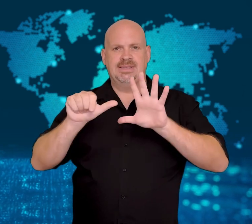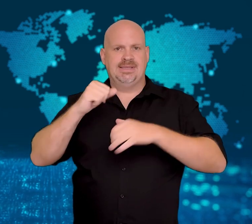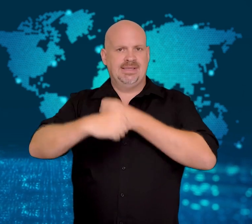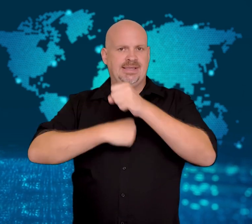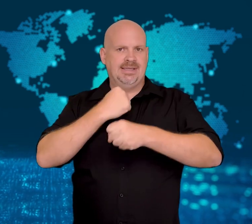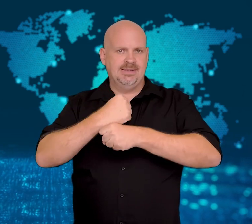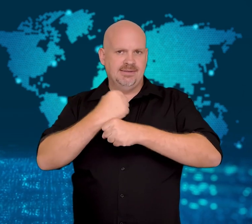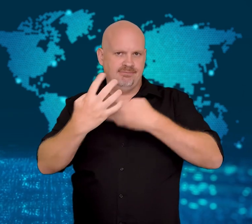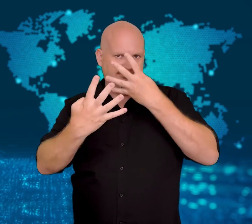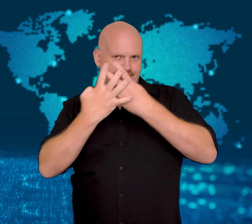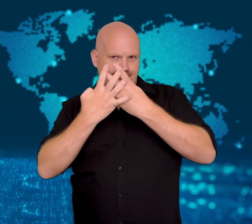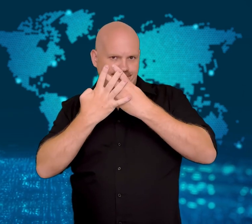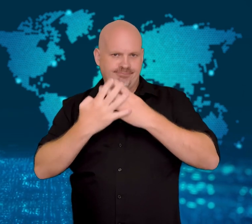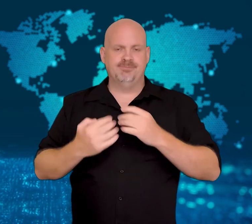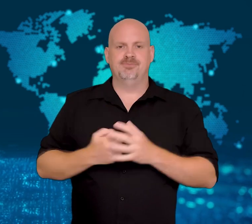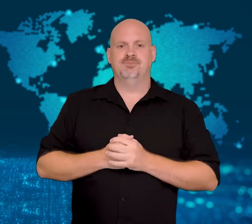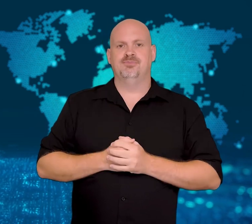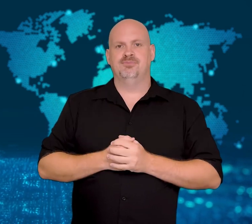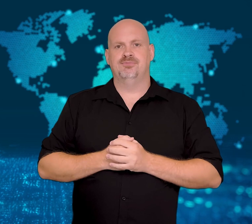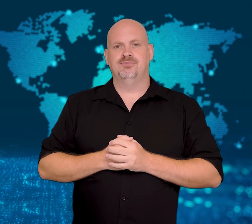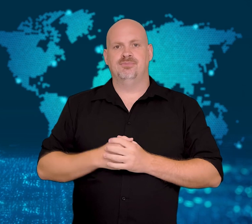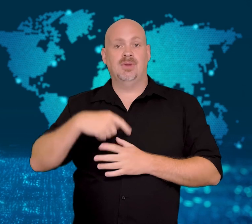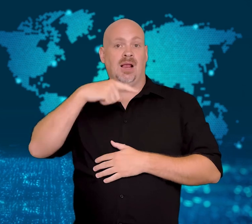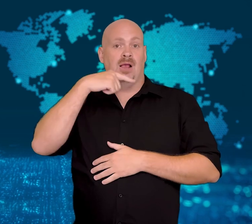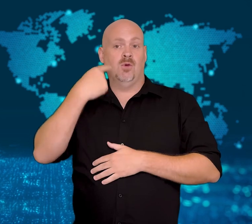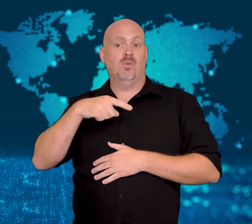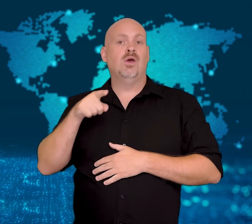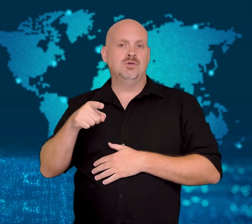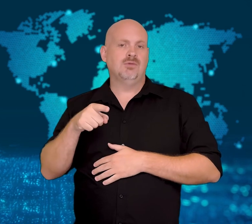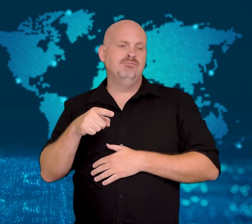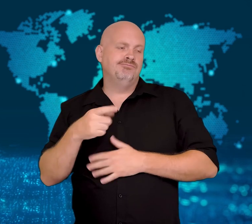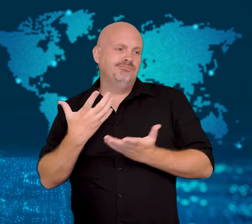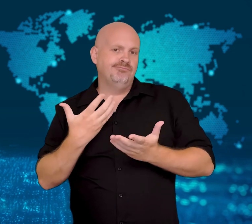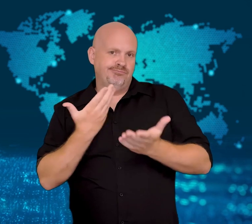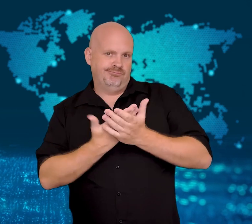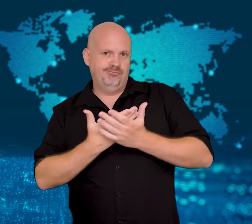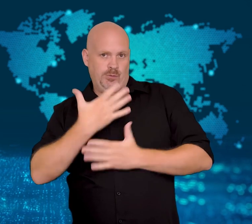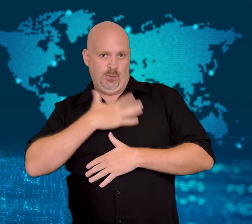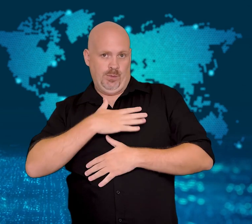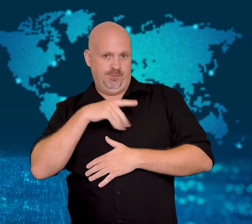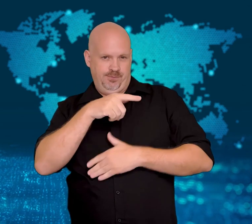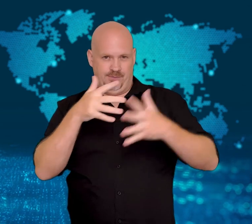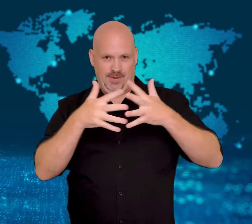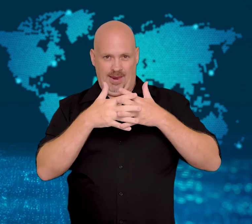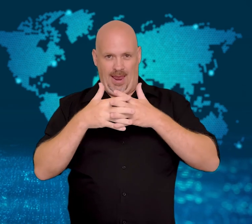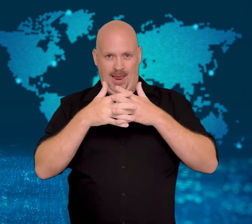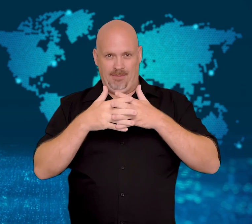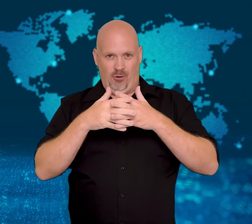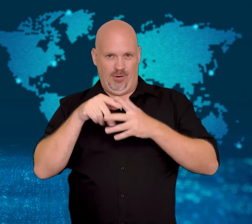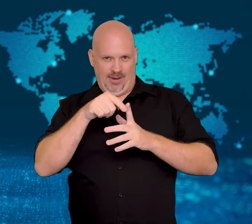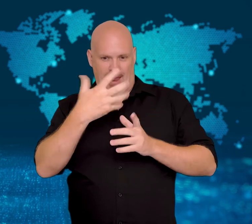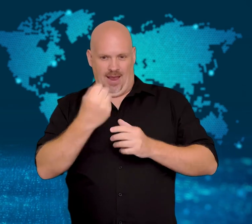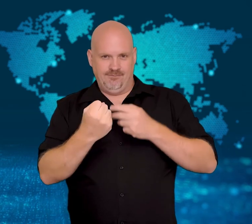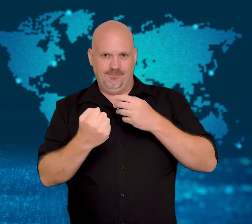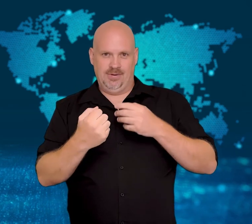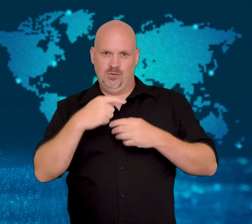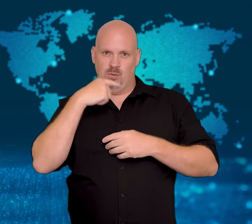Russia requested the release of Russian arms dealer Viktor Bout,